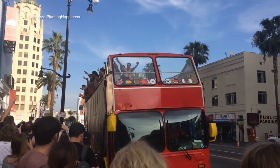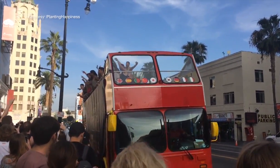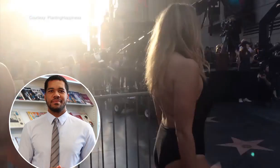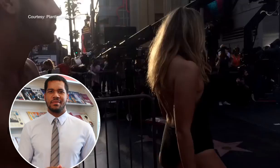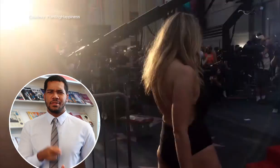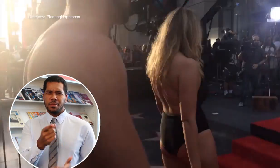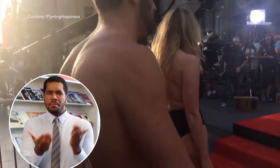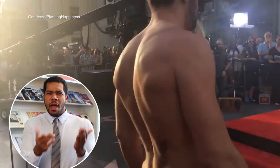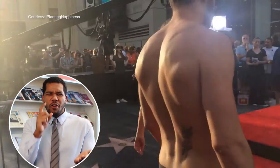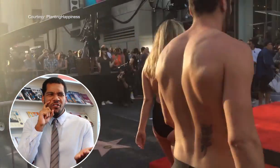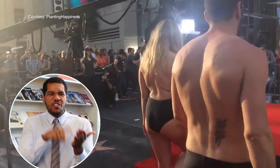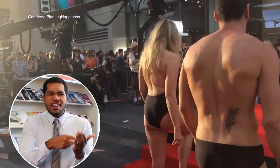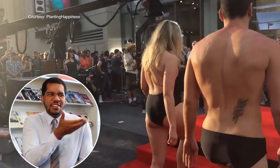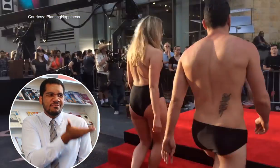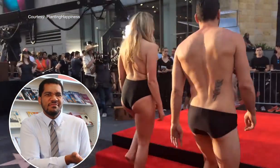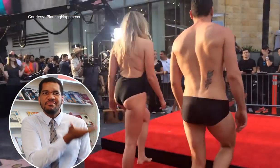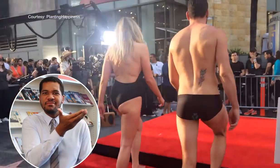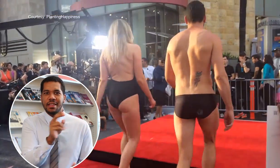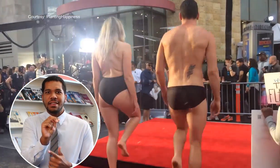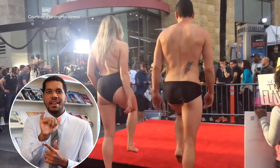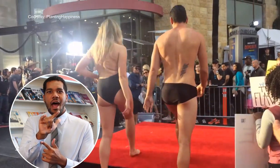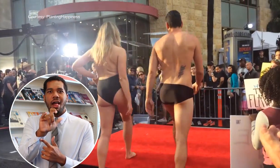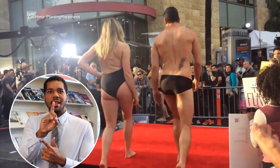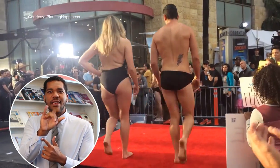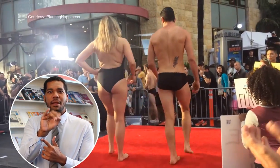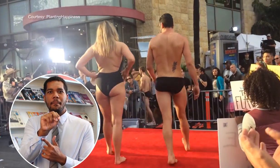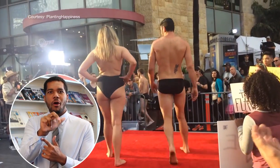You might recognize one man: Nyle Dimarco.